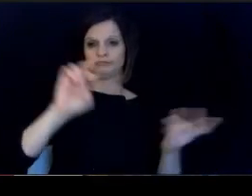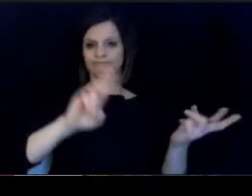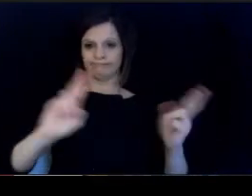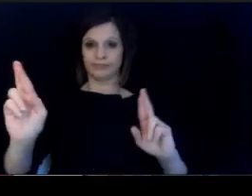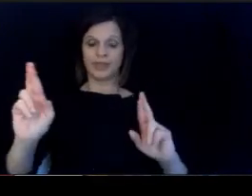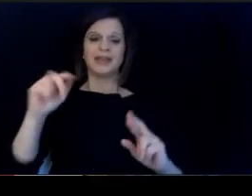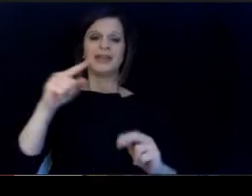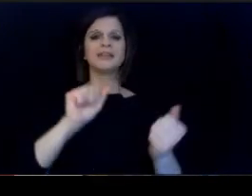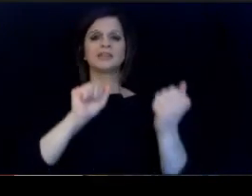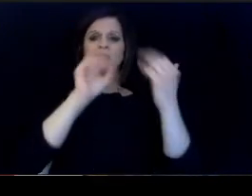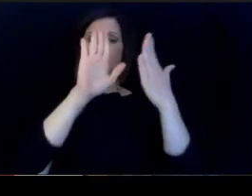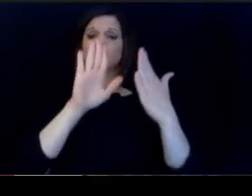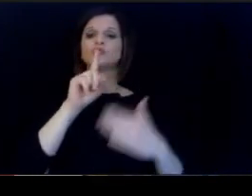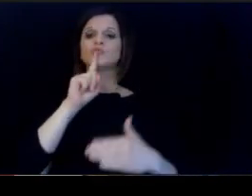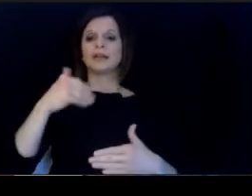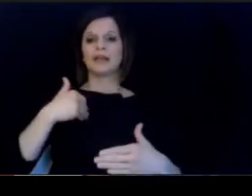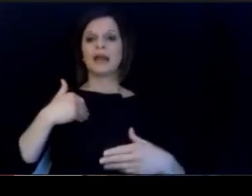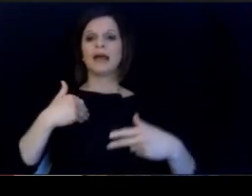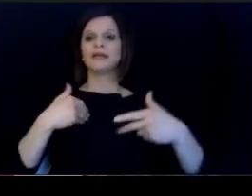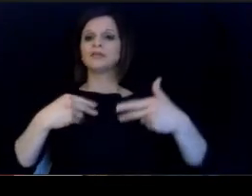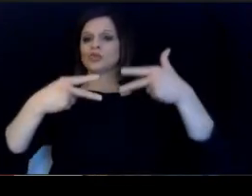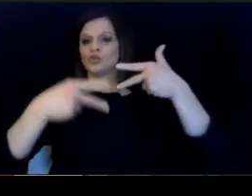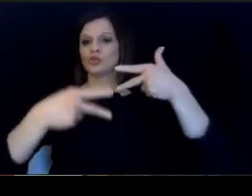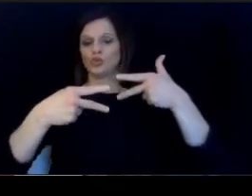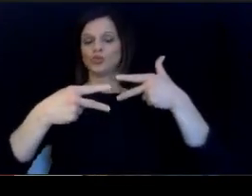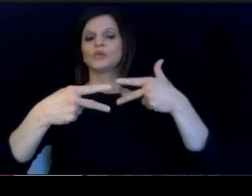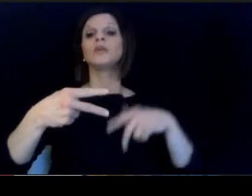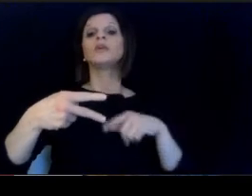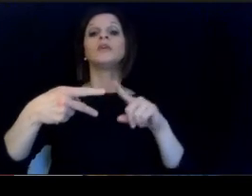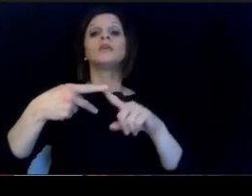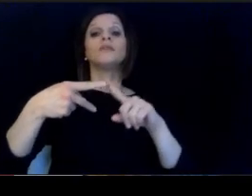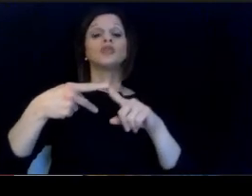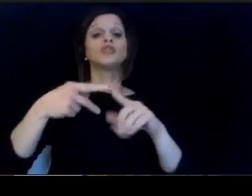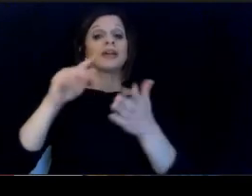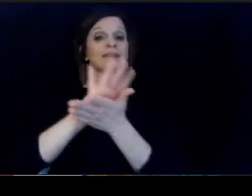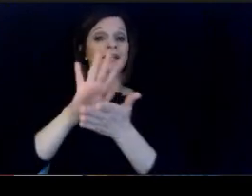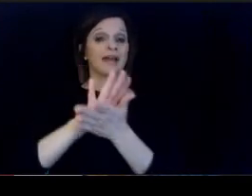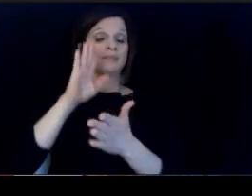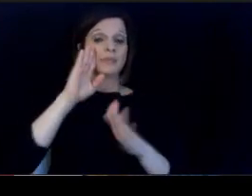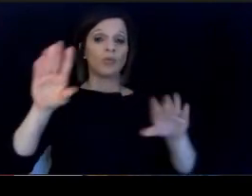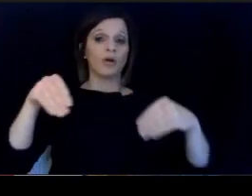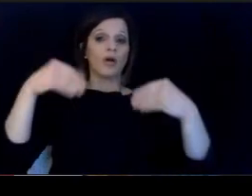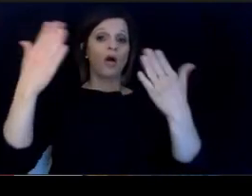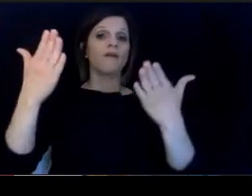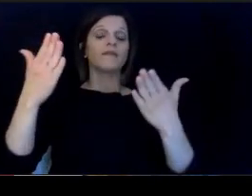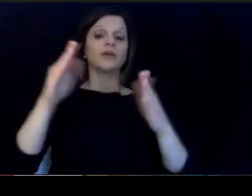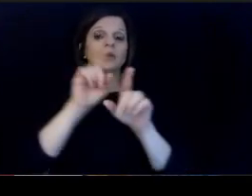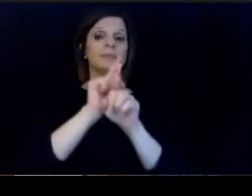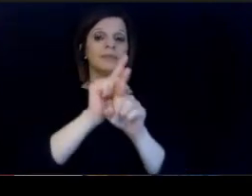And this approach is actually 2 prong. First, the Academy will offer mentoring and assessment.